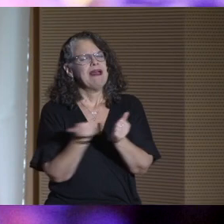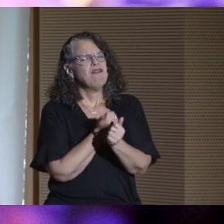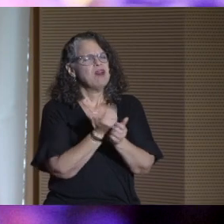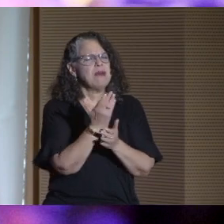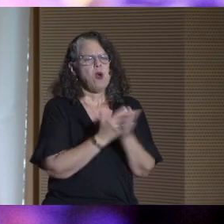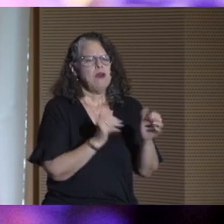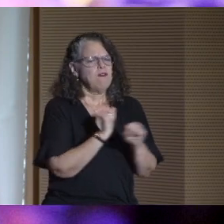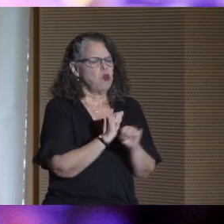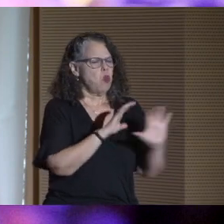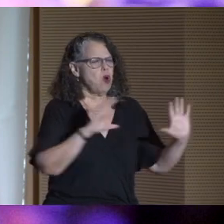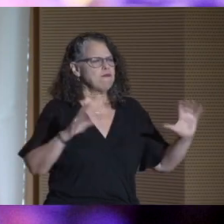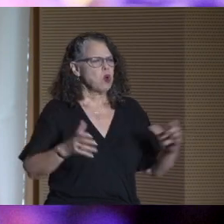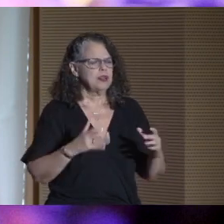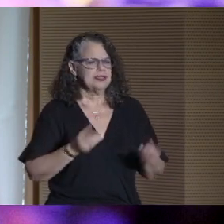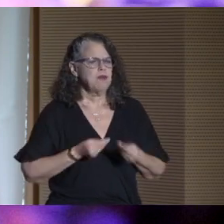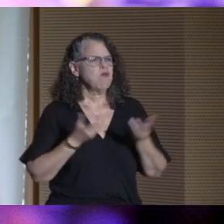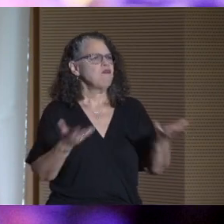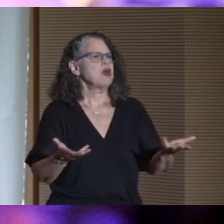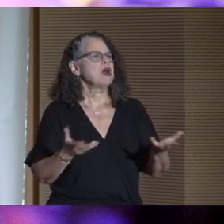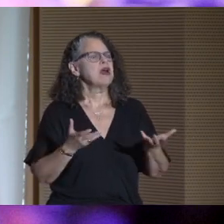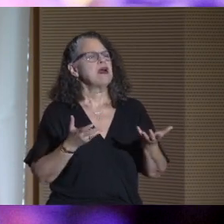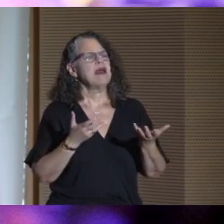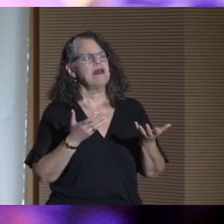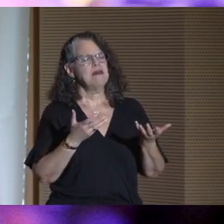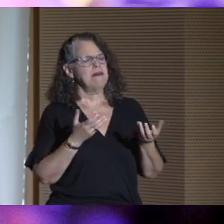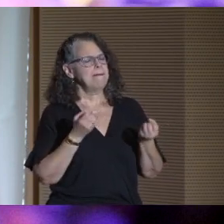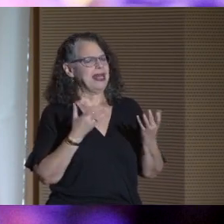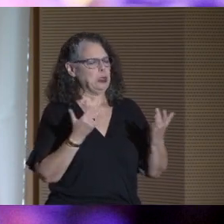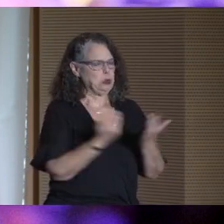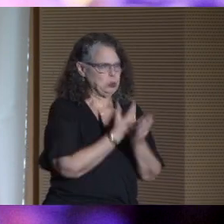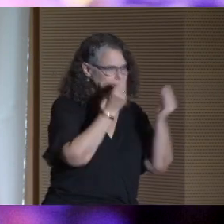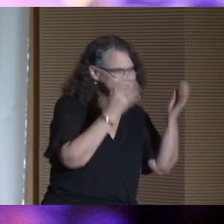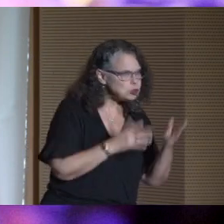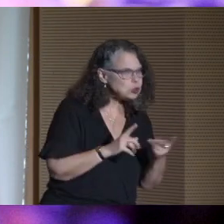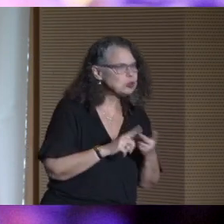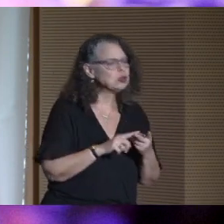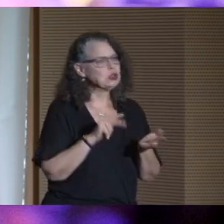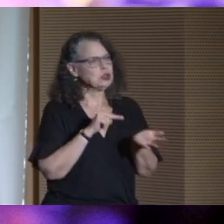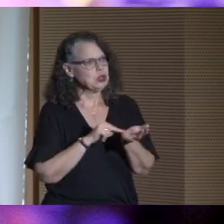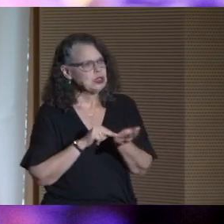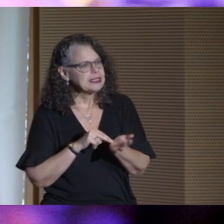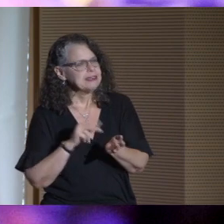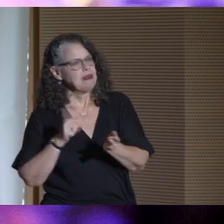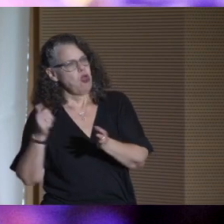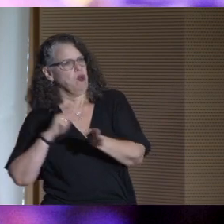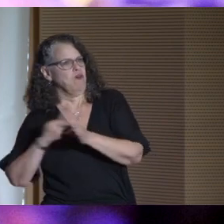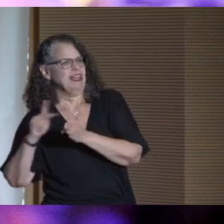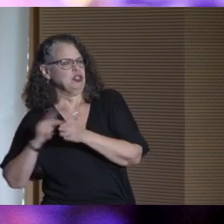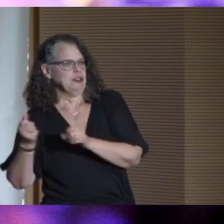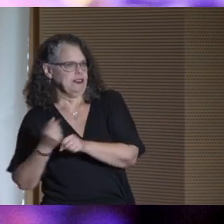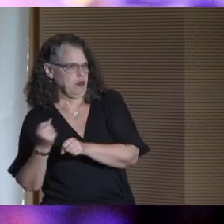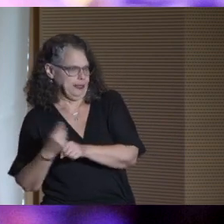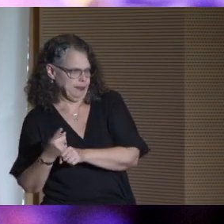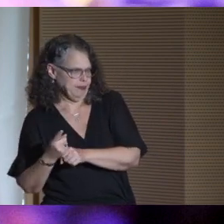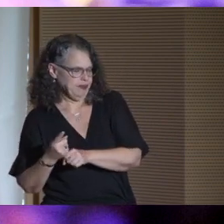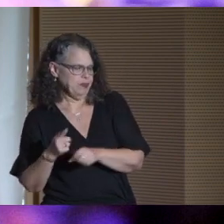and supply large numbers of our new teachers, nurses, and professionals each year.